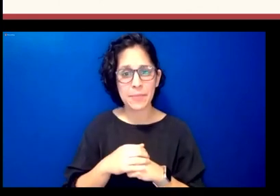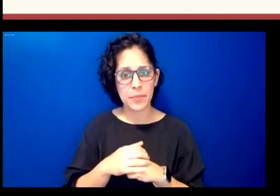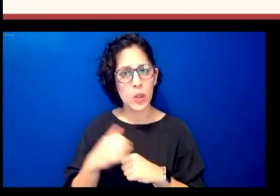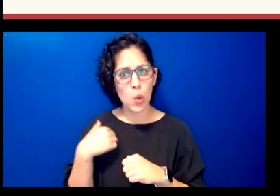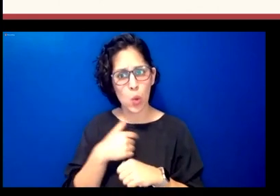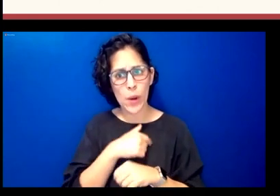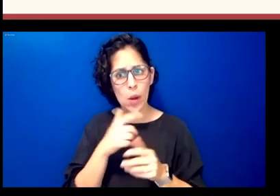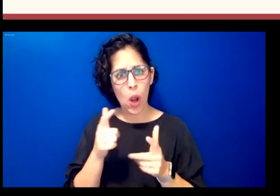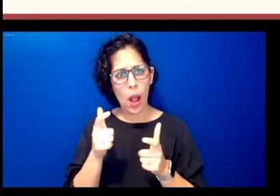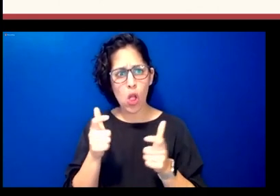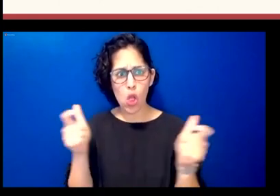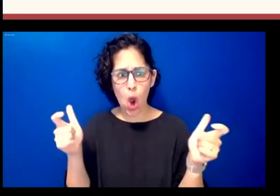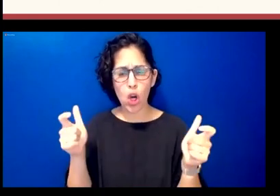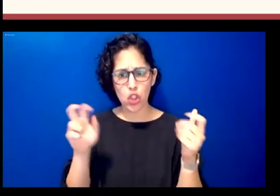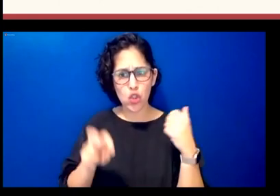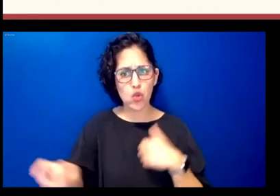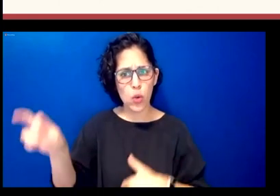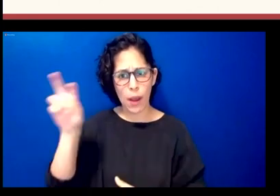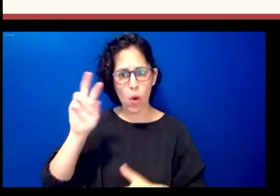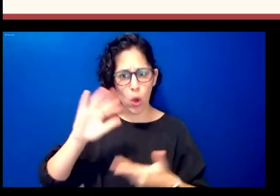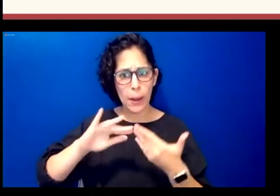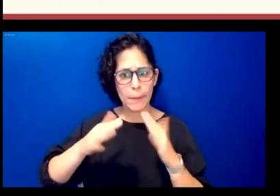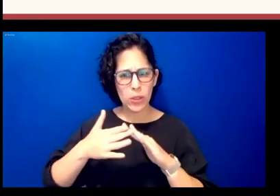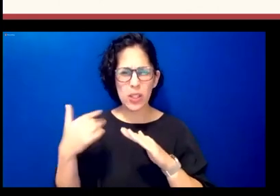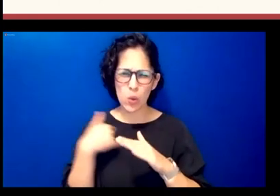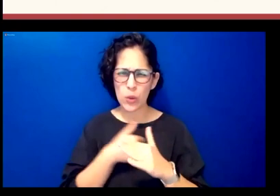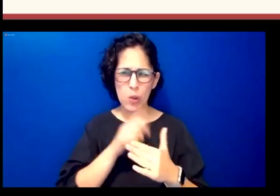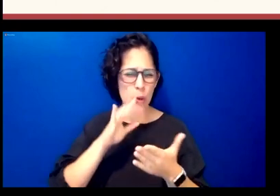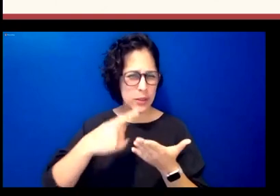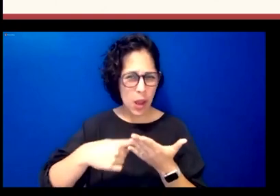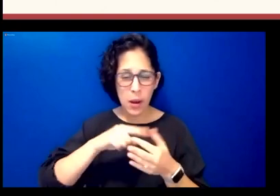we'll talk a little bit in a minute about our size and our location our demographics